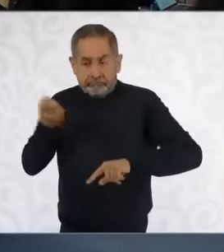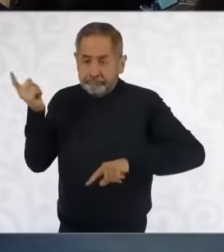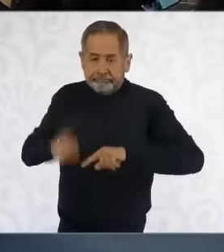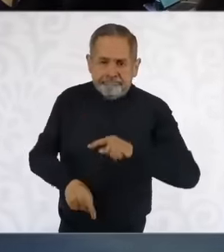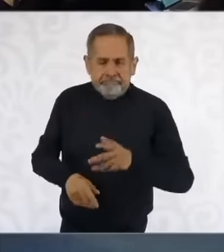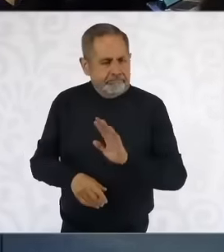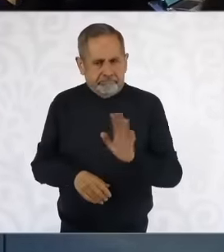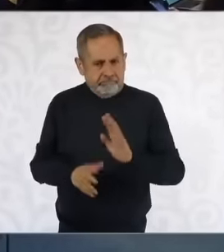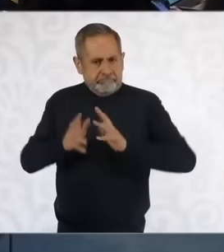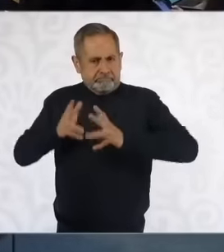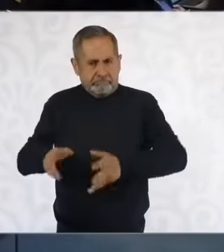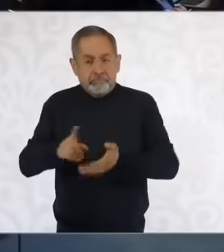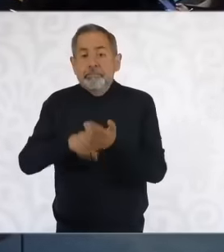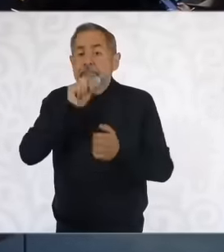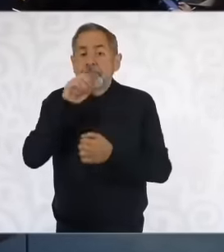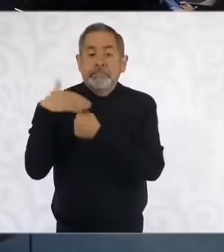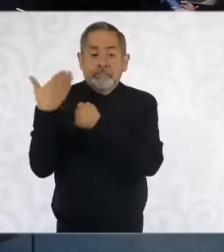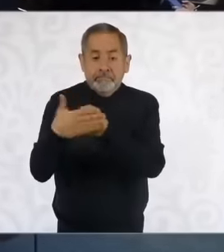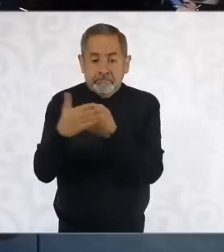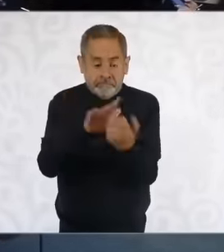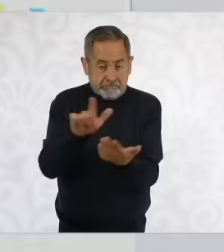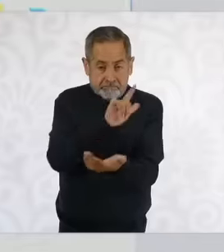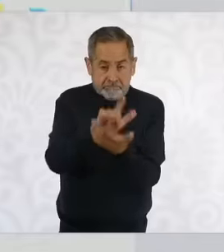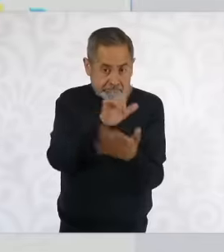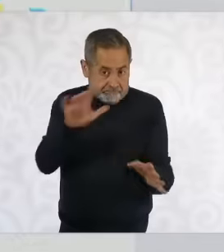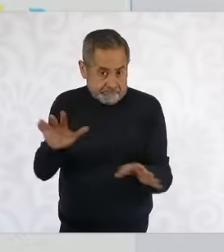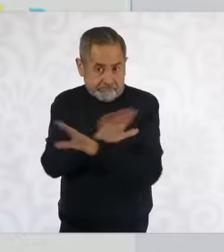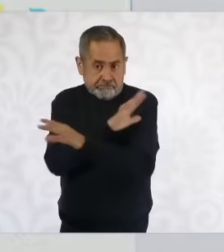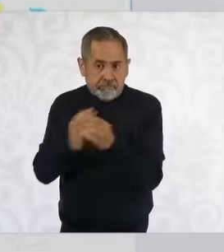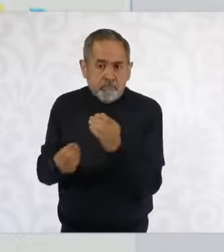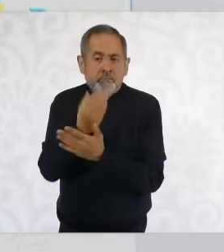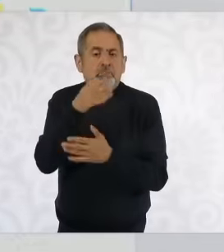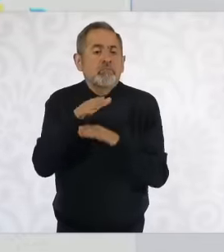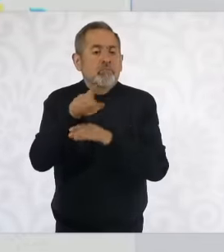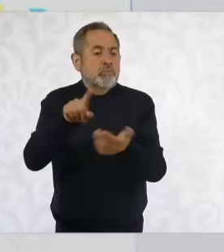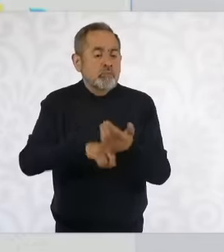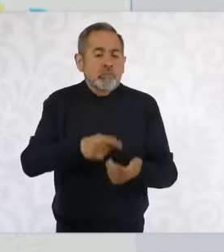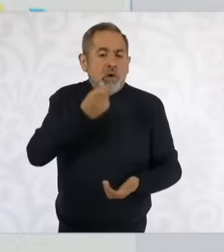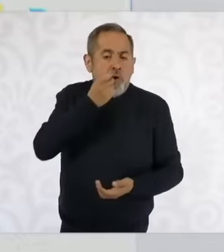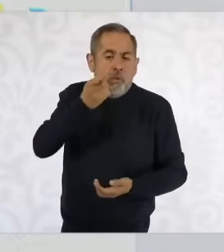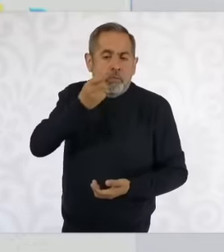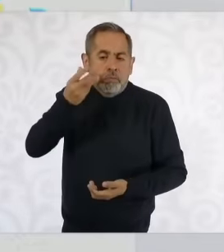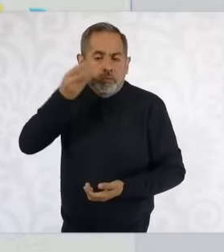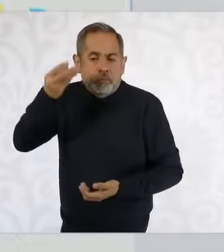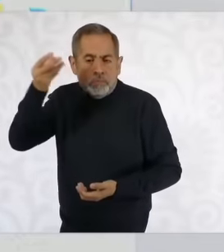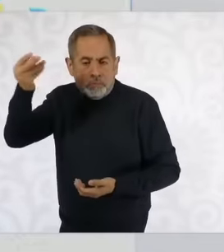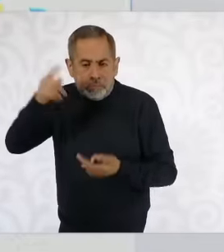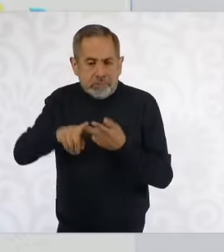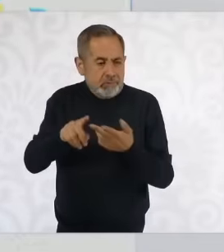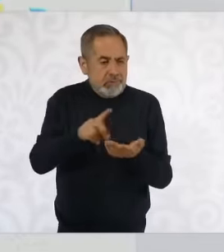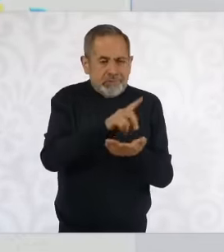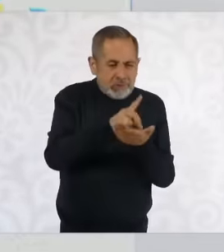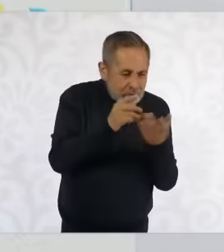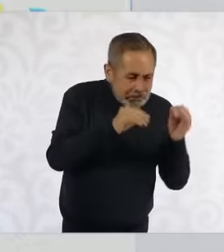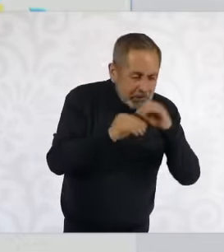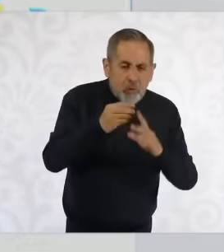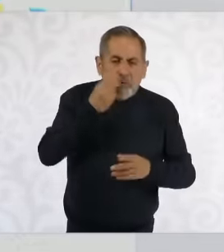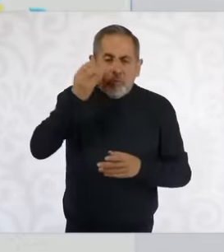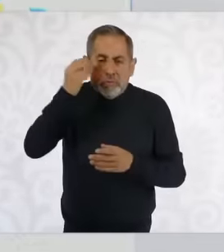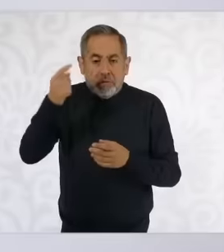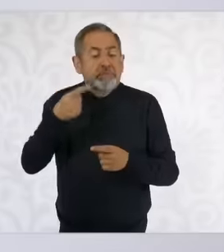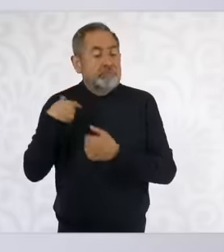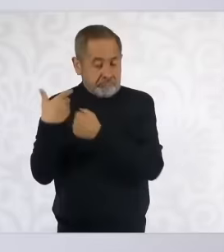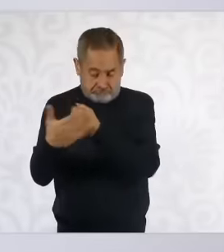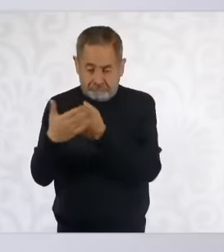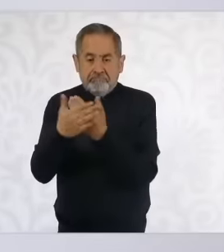the vaping devices, the synthetic drugs, all of that is part of the proposals that